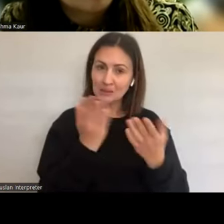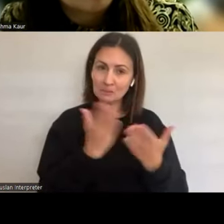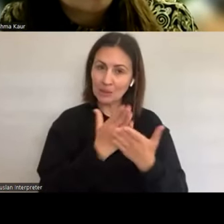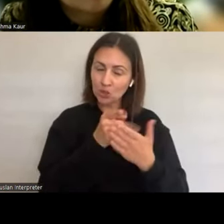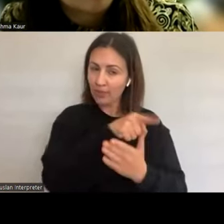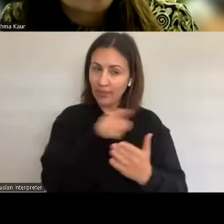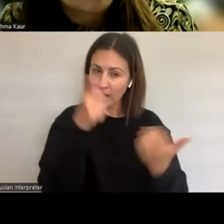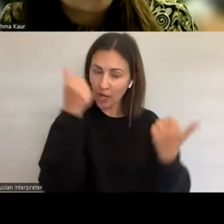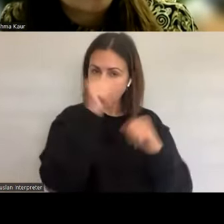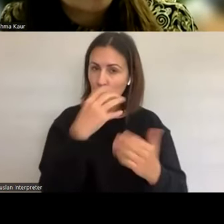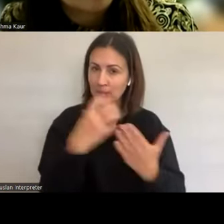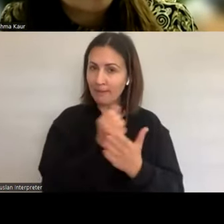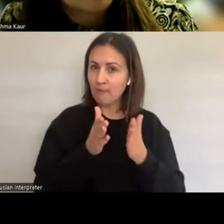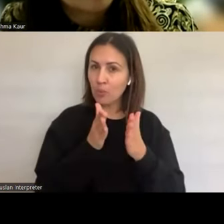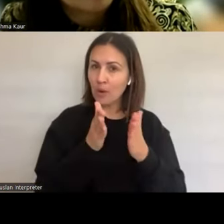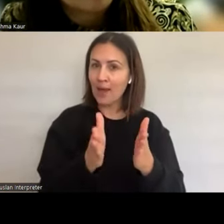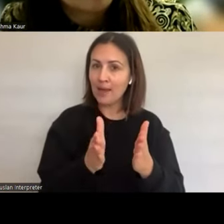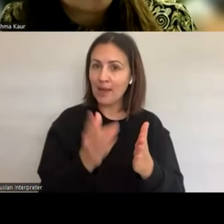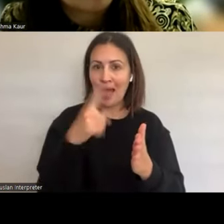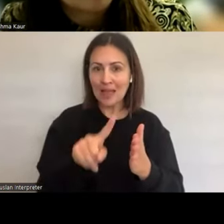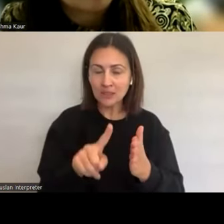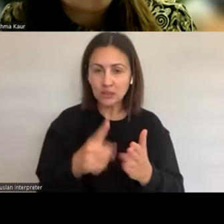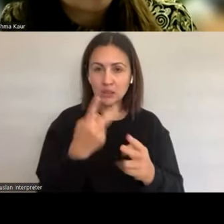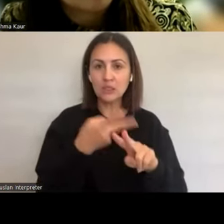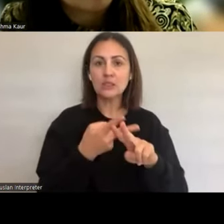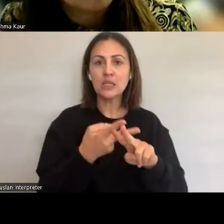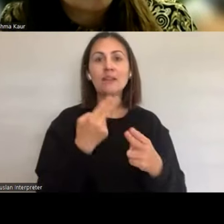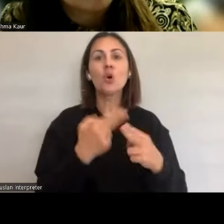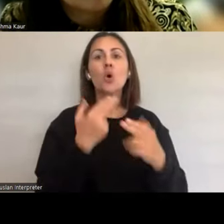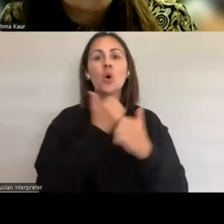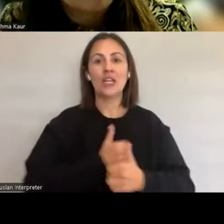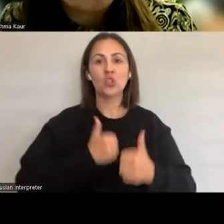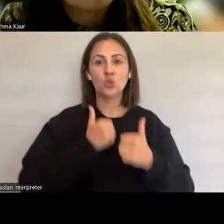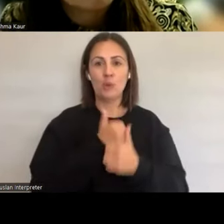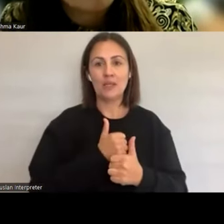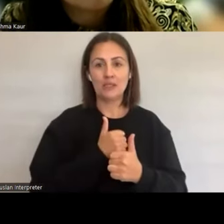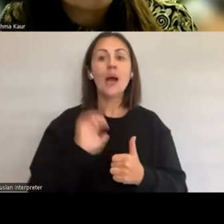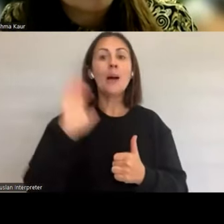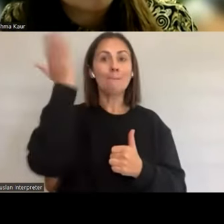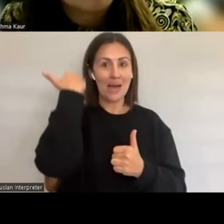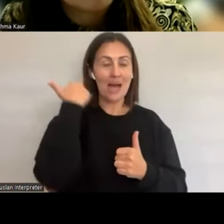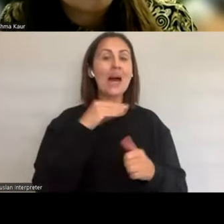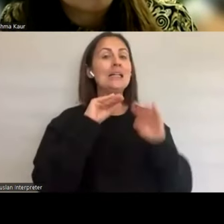have predominantly lacked in pleasure. What we hear from our young people,